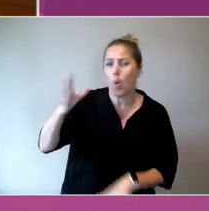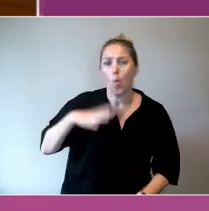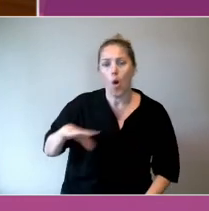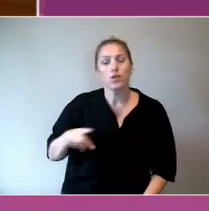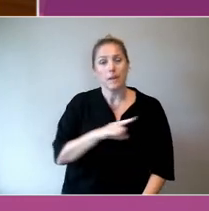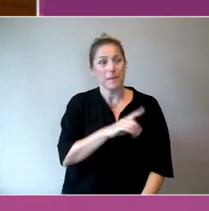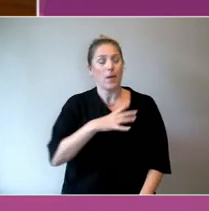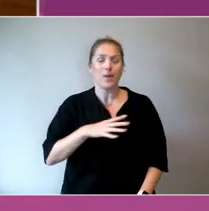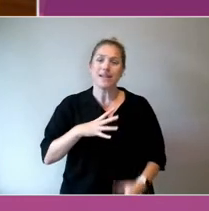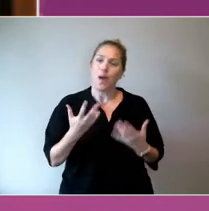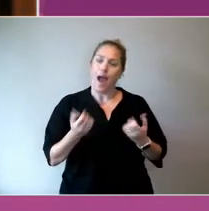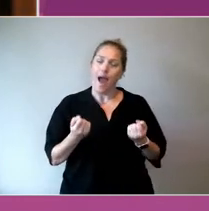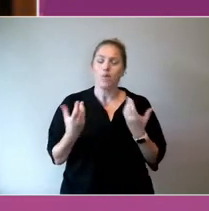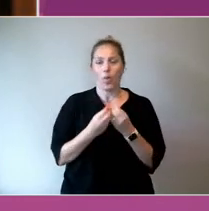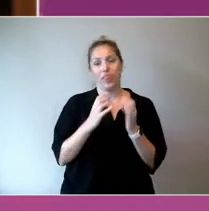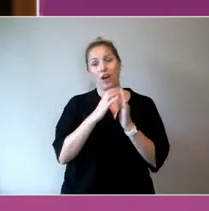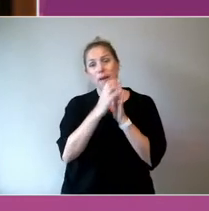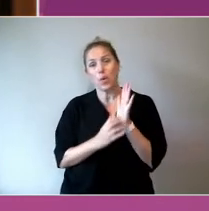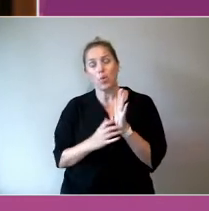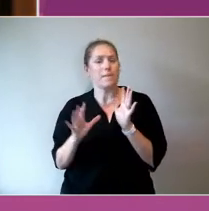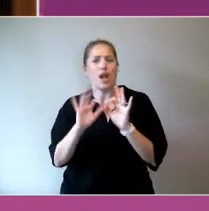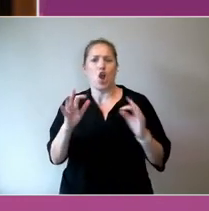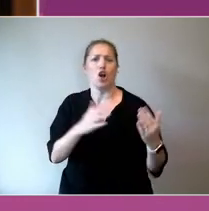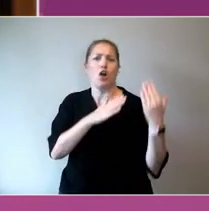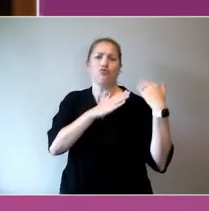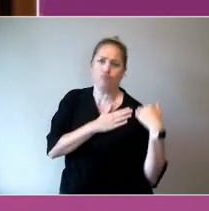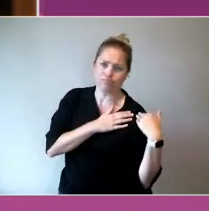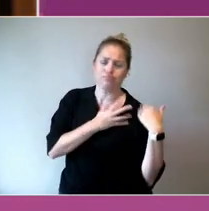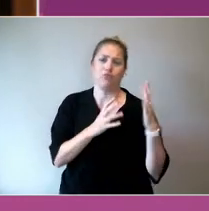the time and not doing the work, but what gets measured gets done.